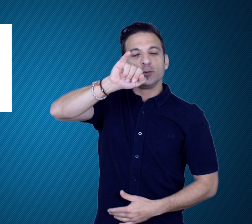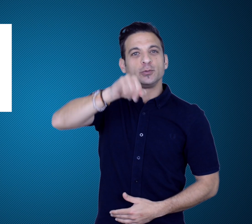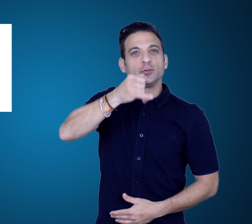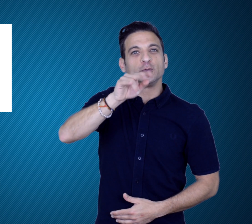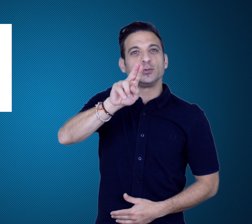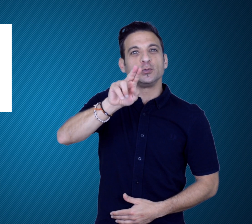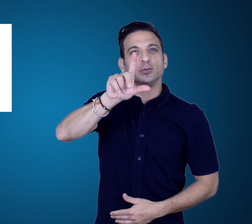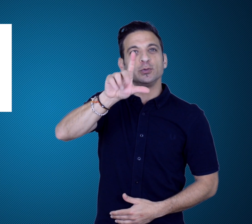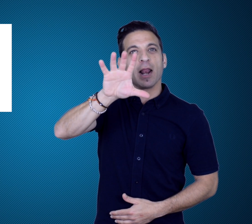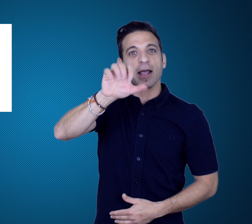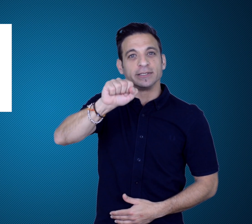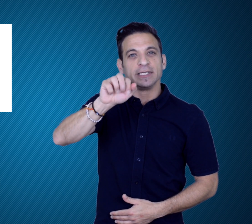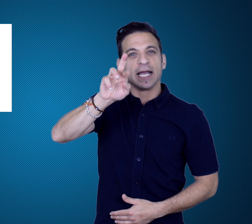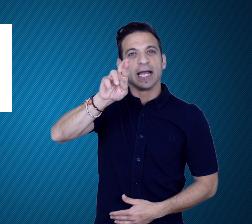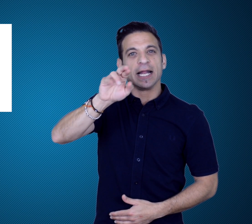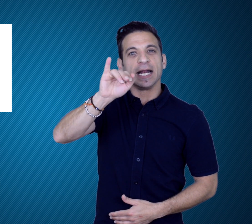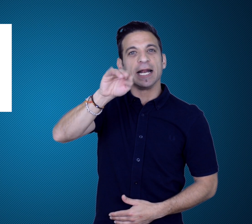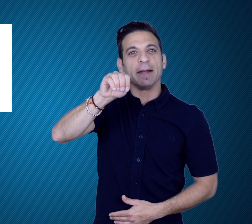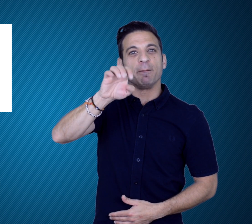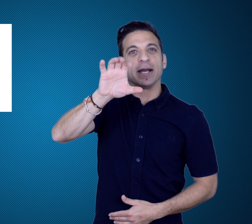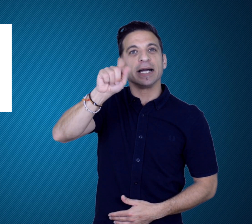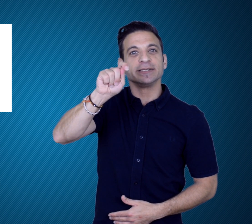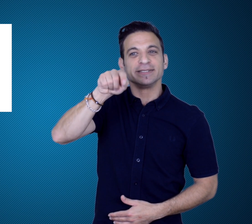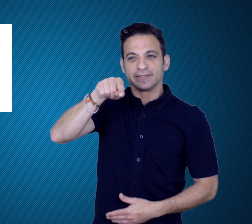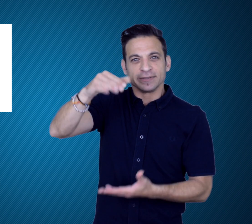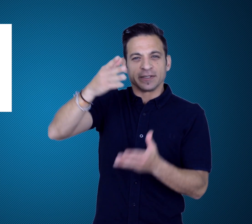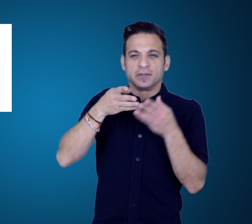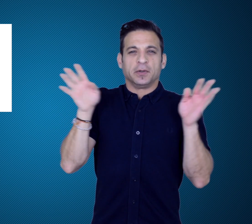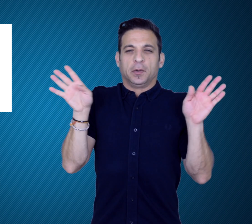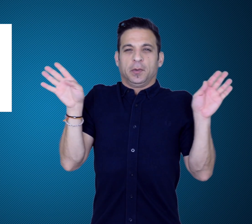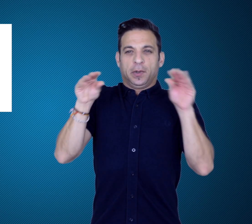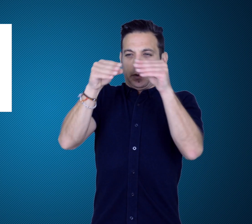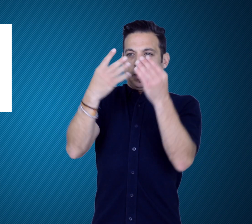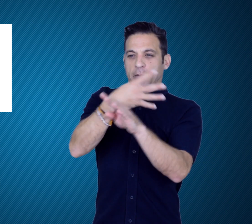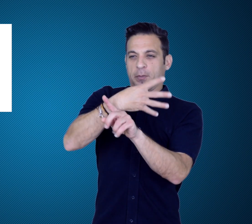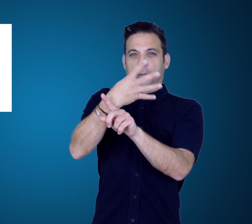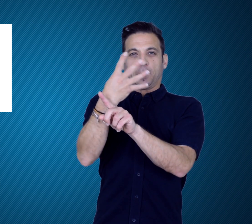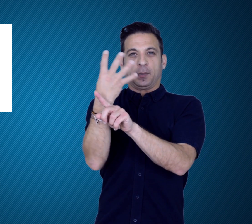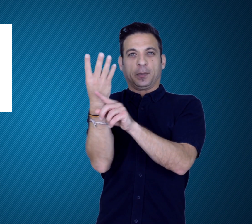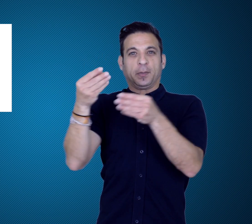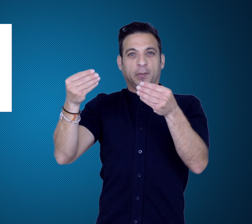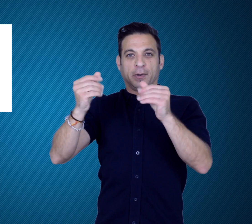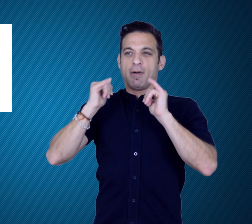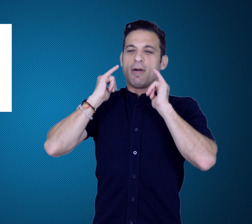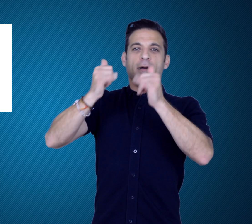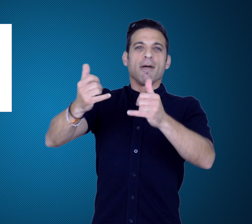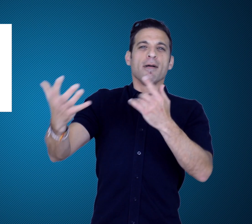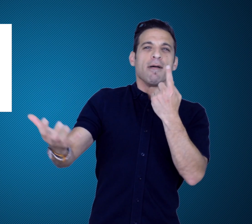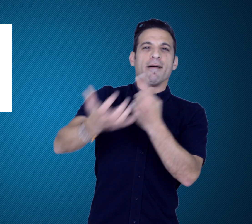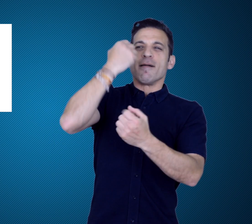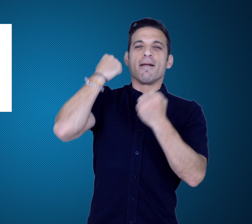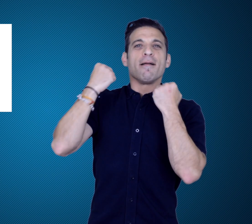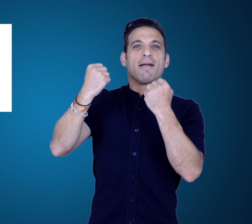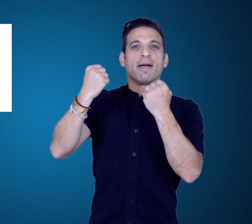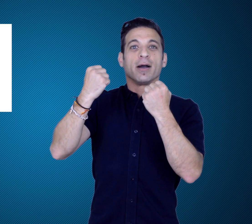Jules Rimet Trophy - was awarded to the World Cup champion.